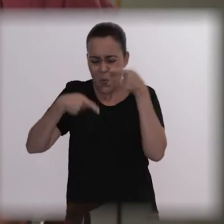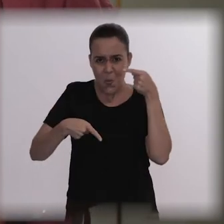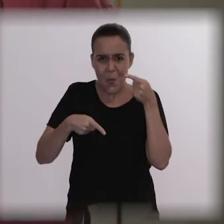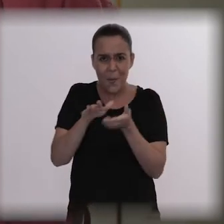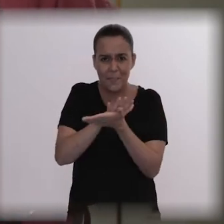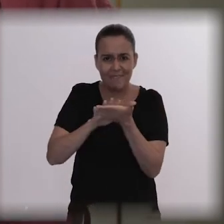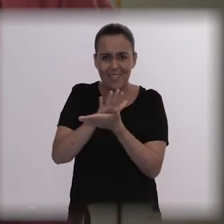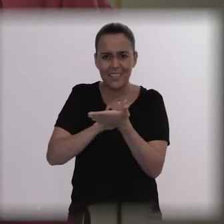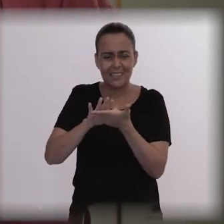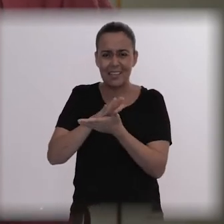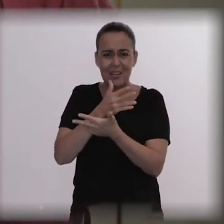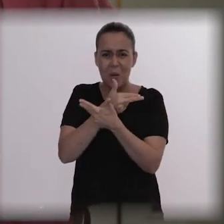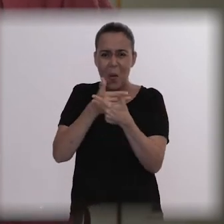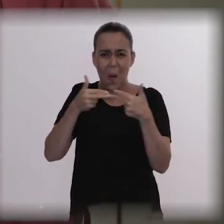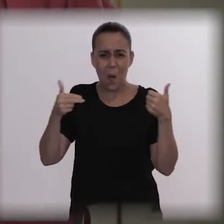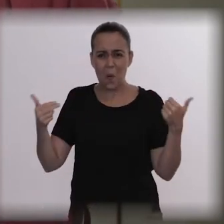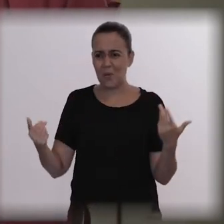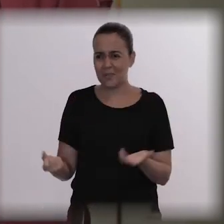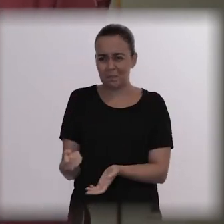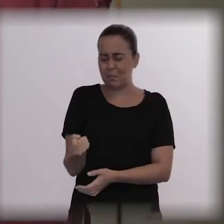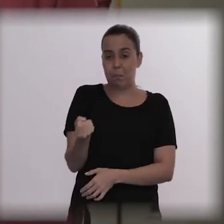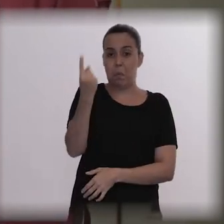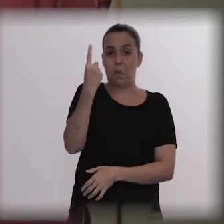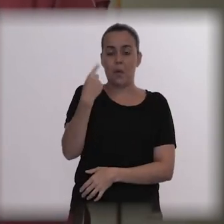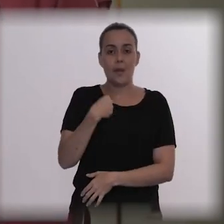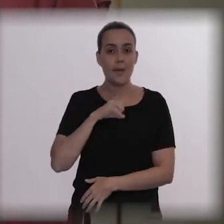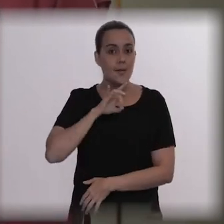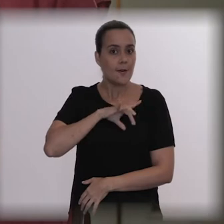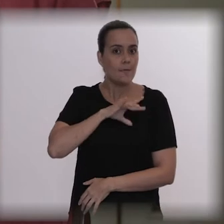I started to get scared of calling someone to help us